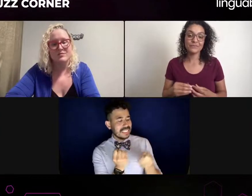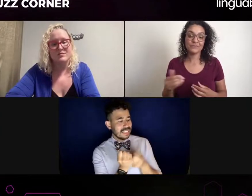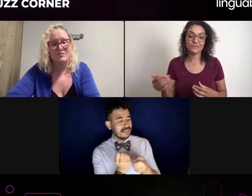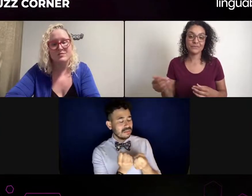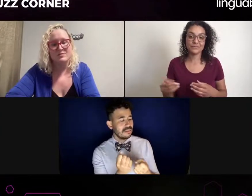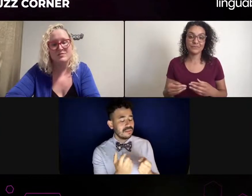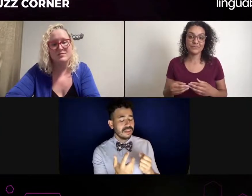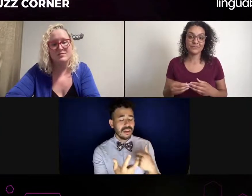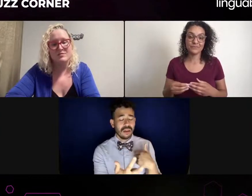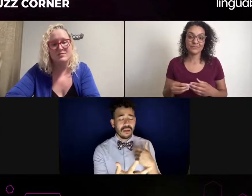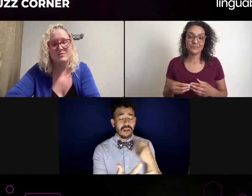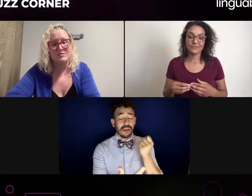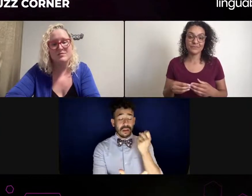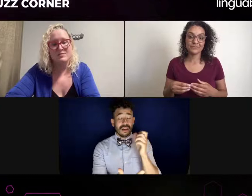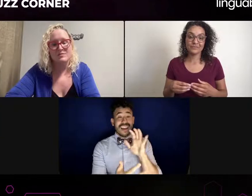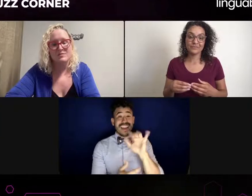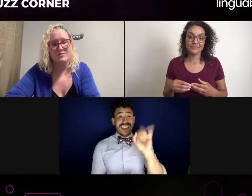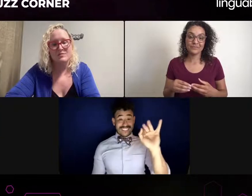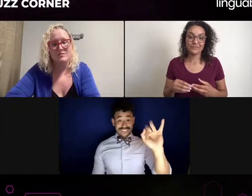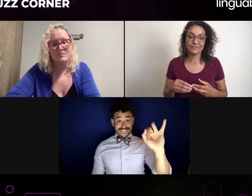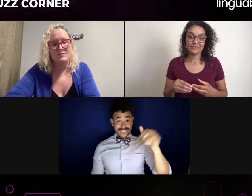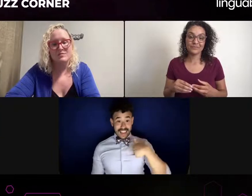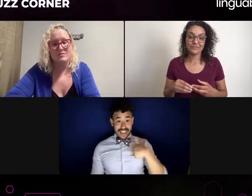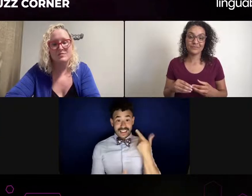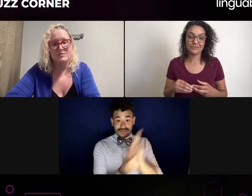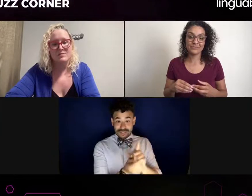the dance between the interpreter and the audition.